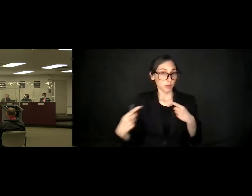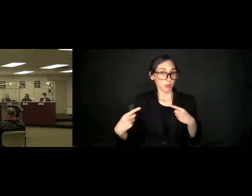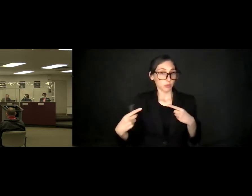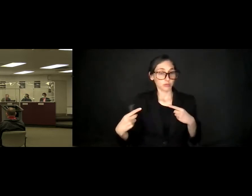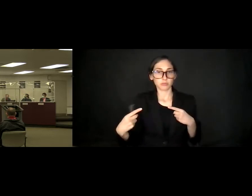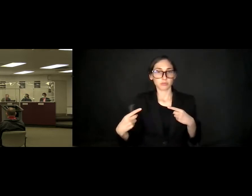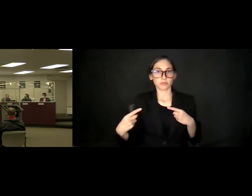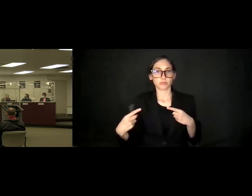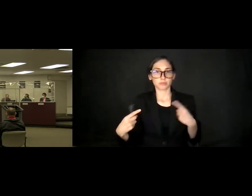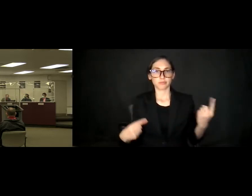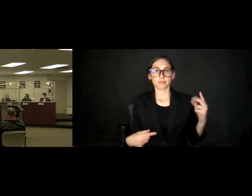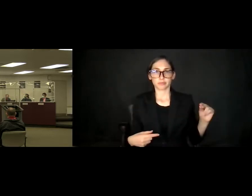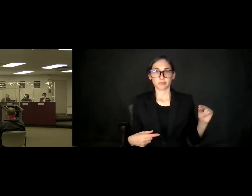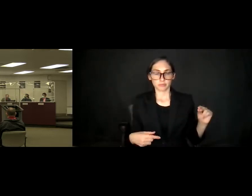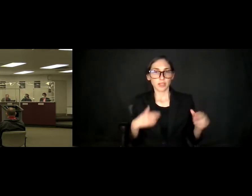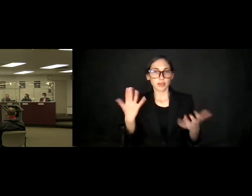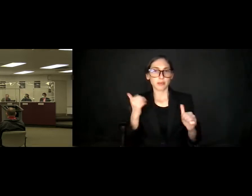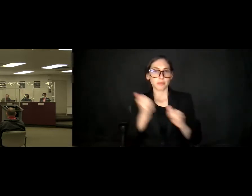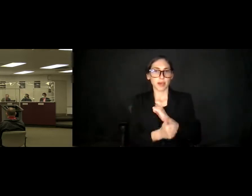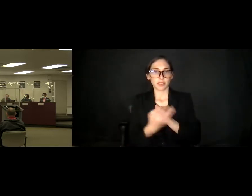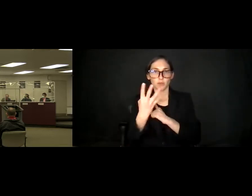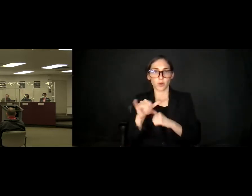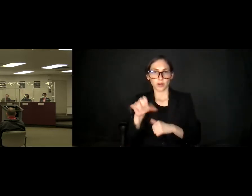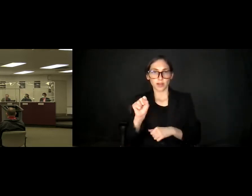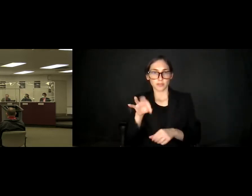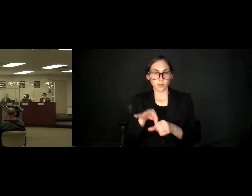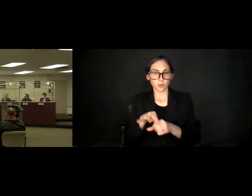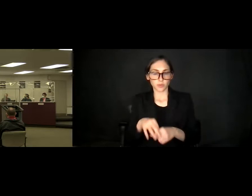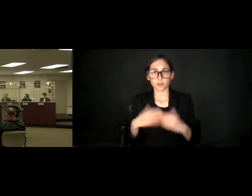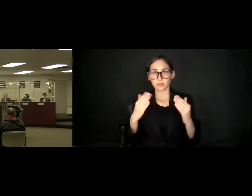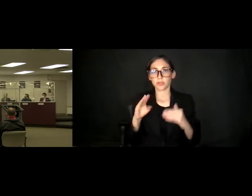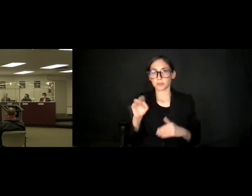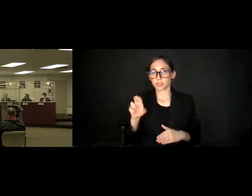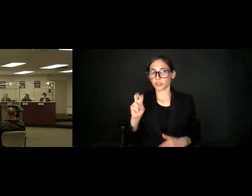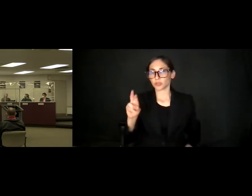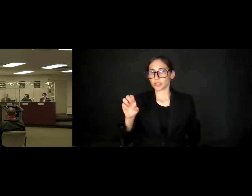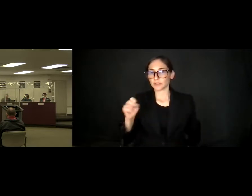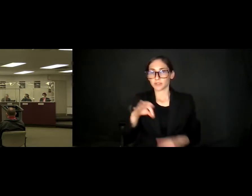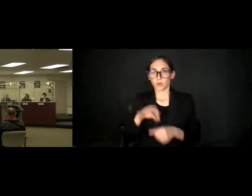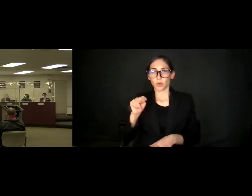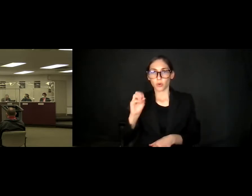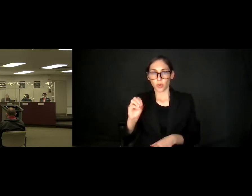Passes four yes votes. Mr. Rives, voting no. Item 14.5 Approval of